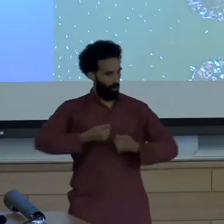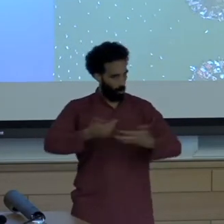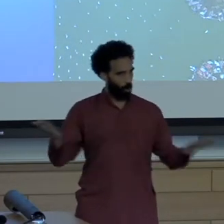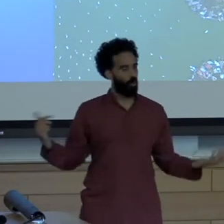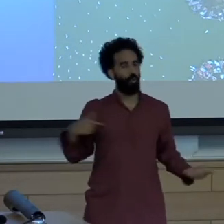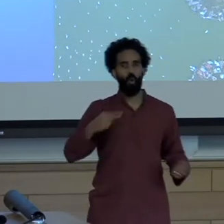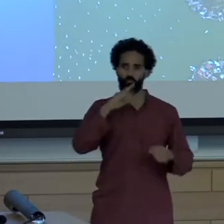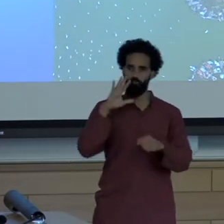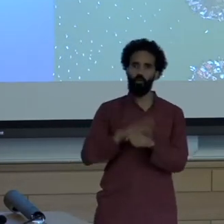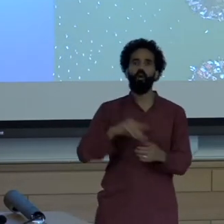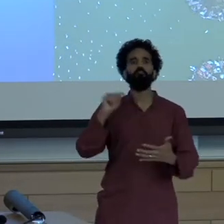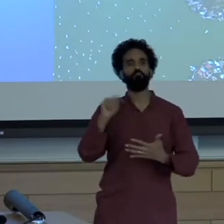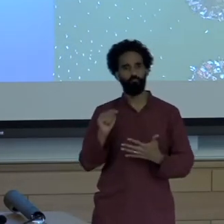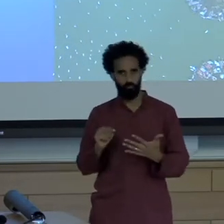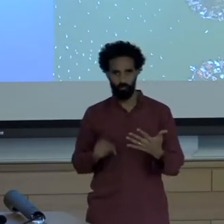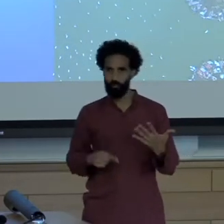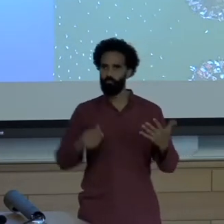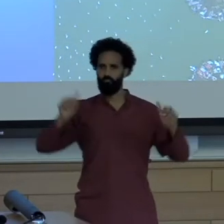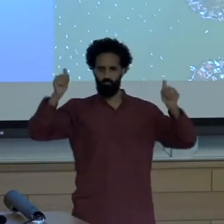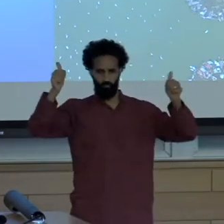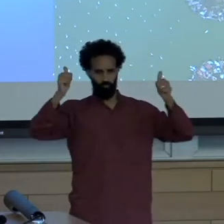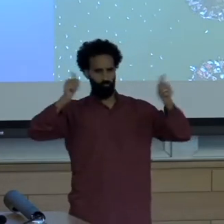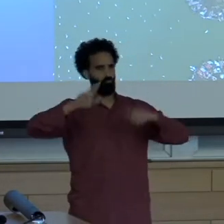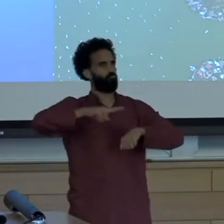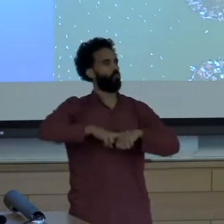be normal again